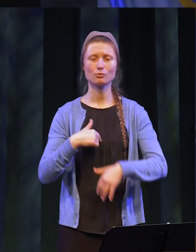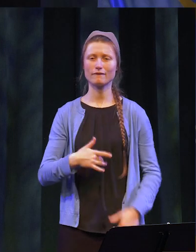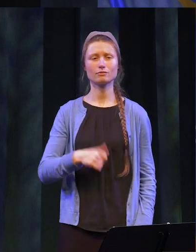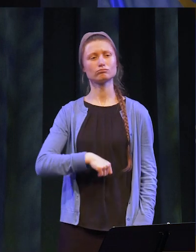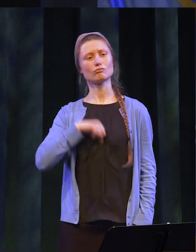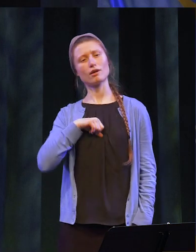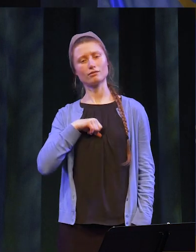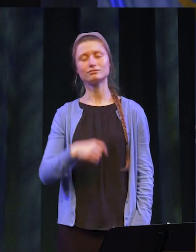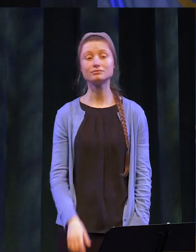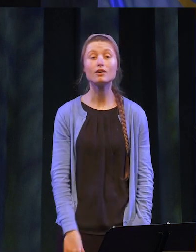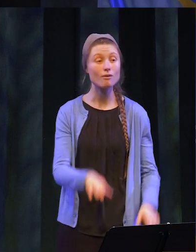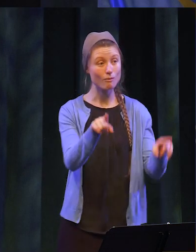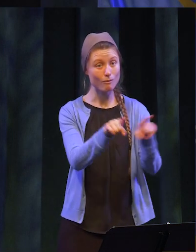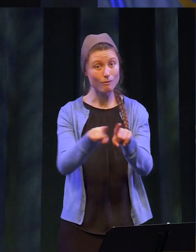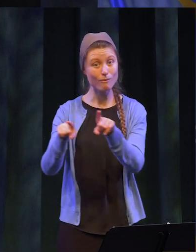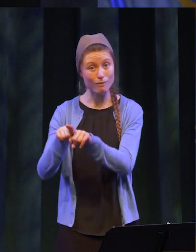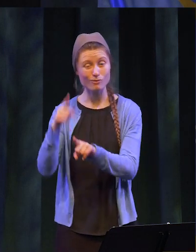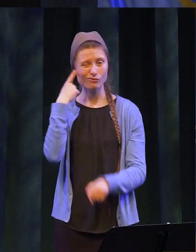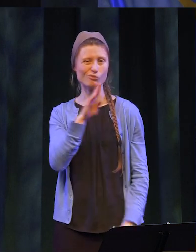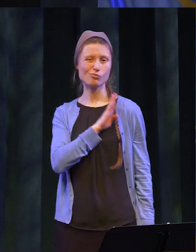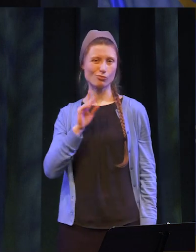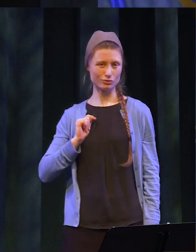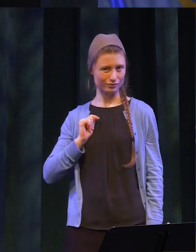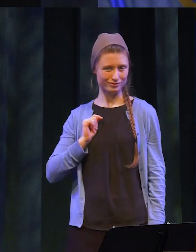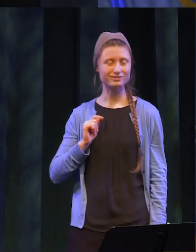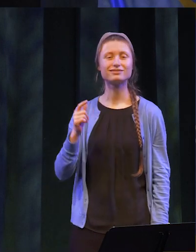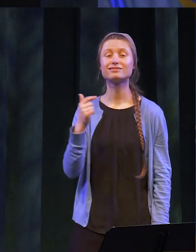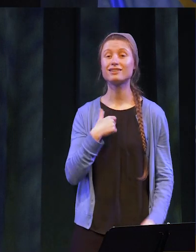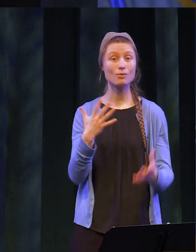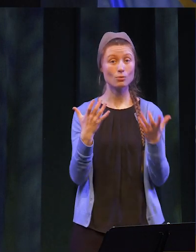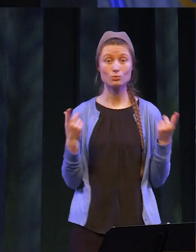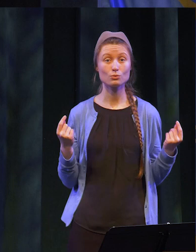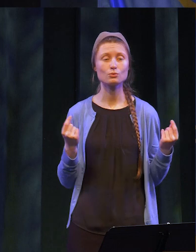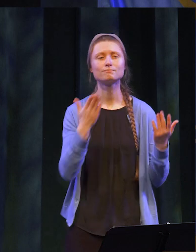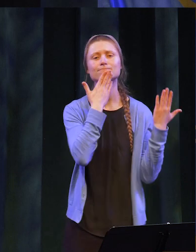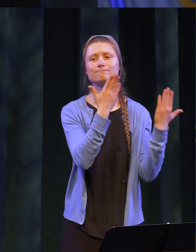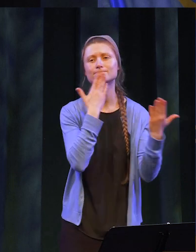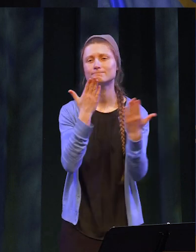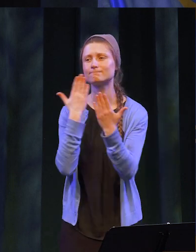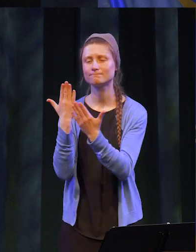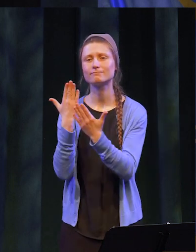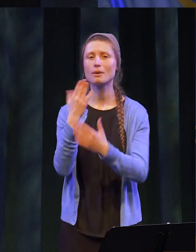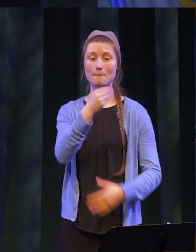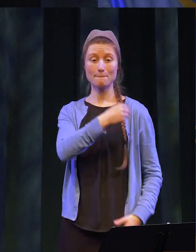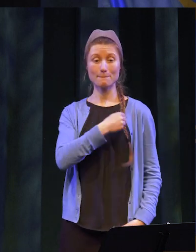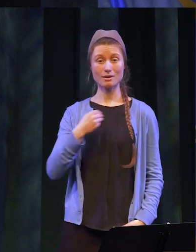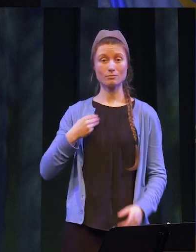Also, on behalf of the Board of Trustees – a thank you to the members of the administration,